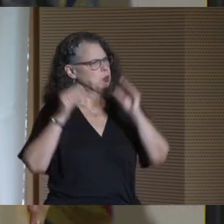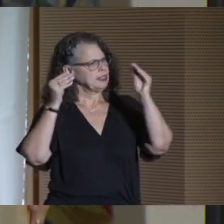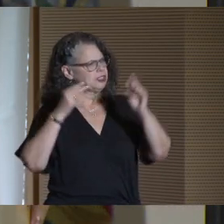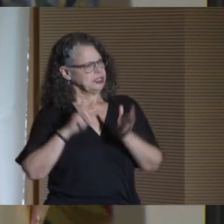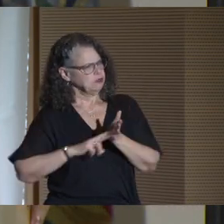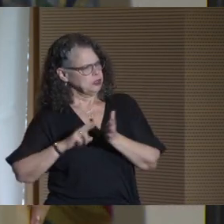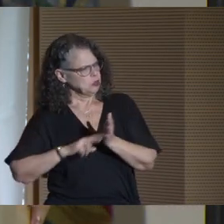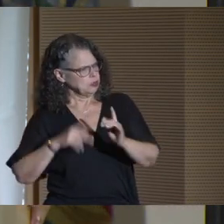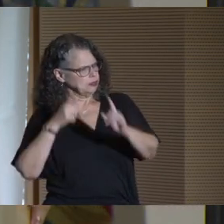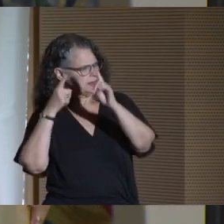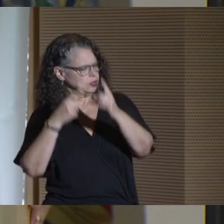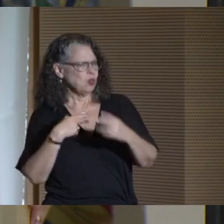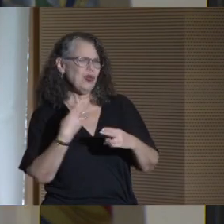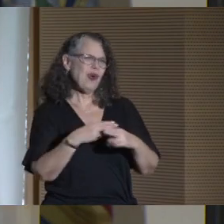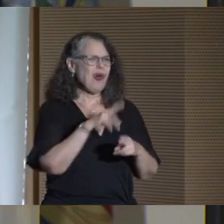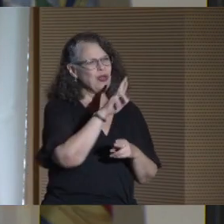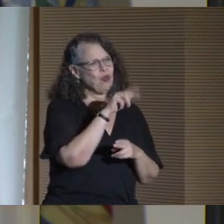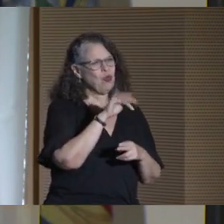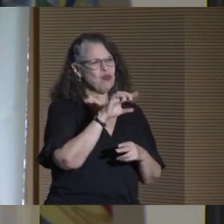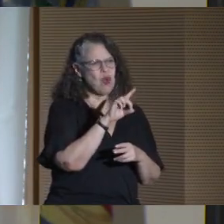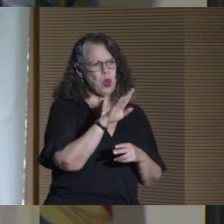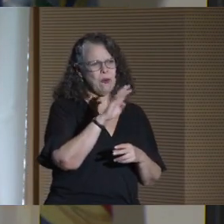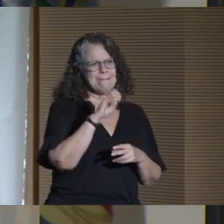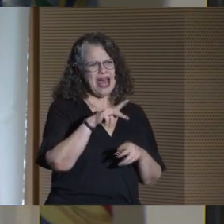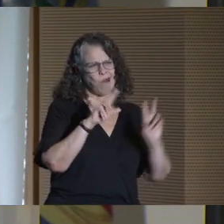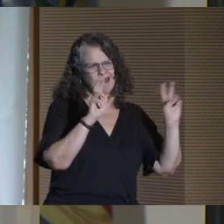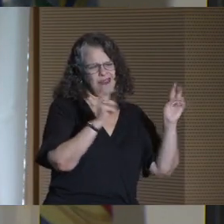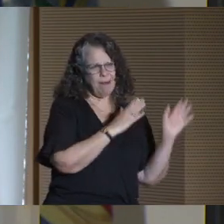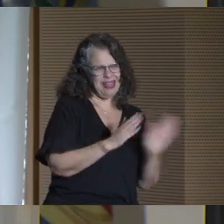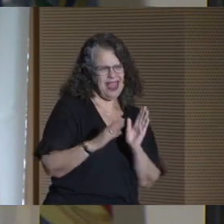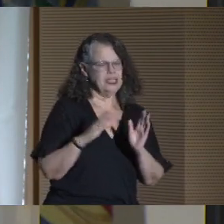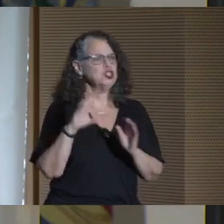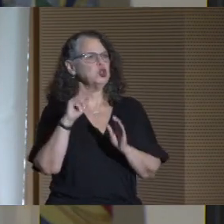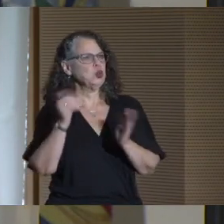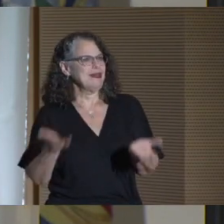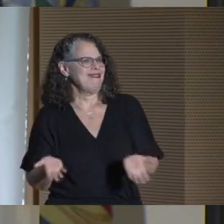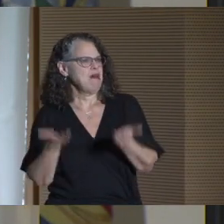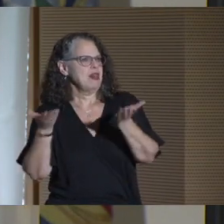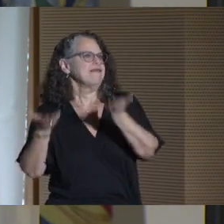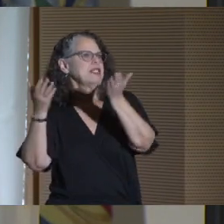We call our roadmap CUNY Lifting New York. And I think you all have seen this